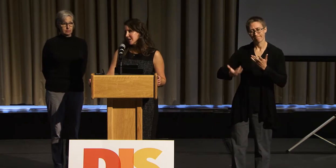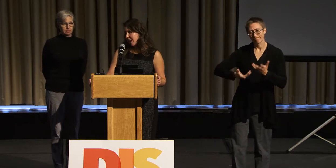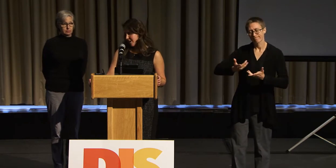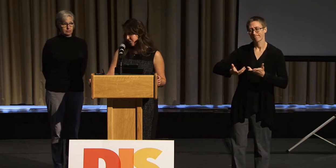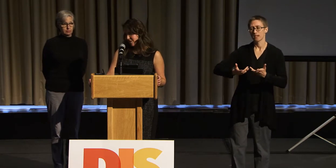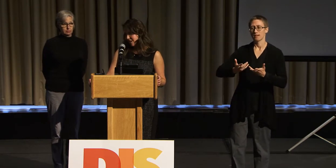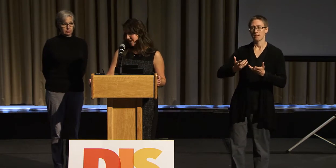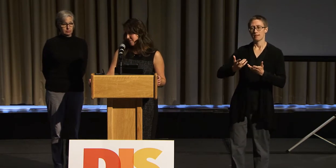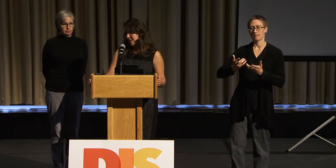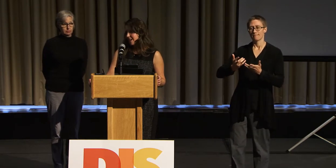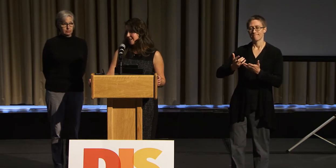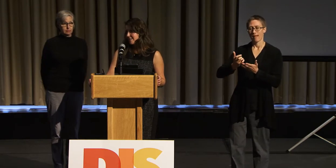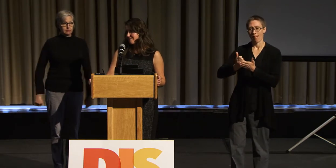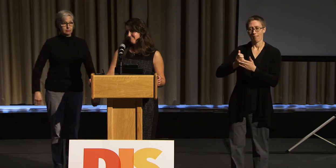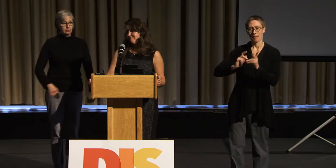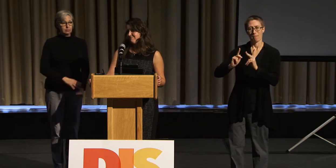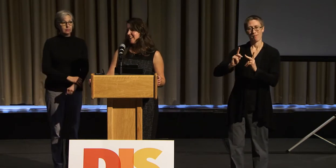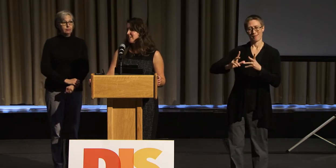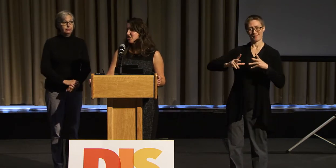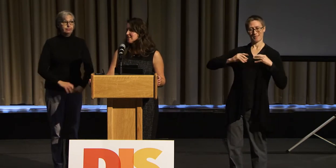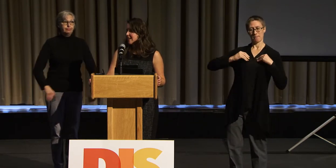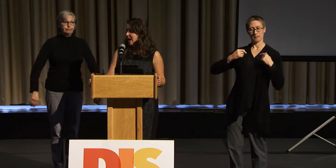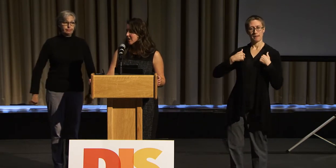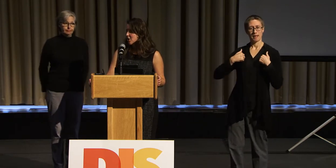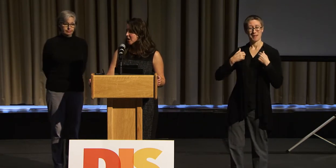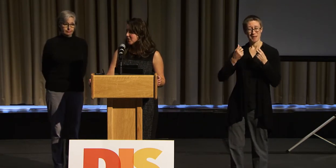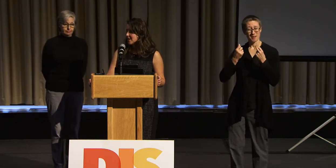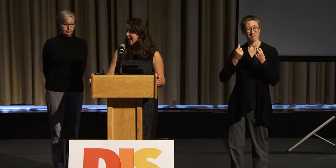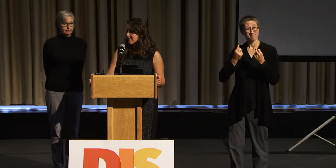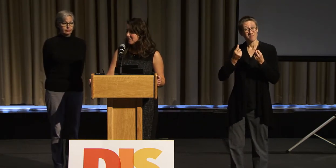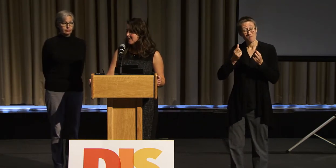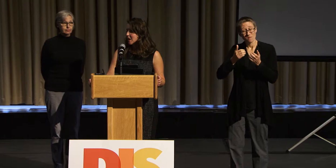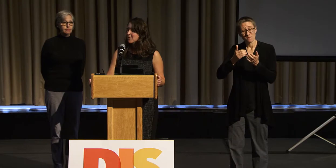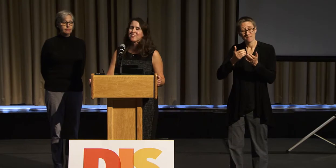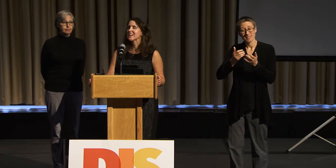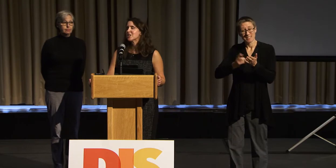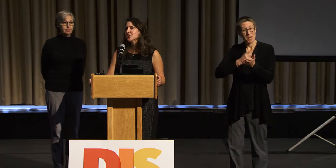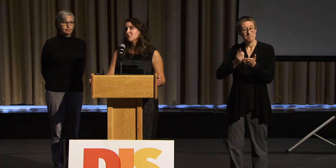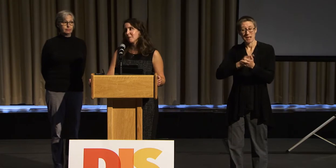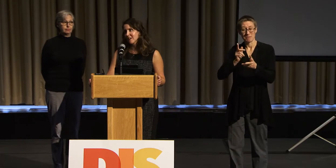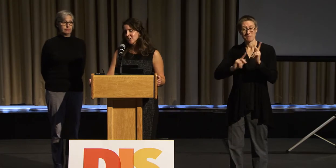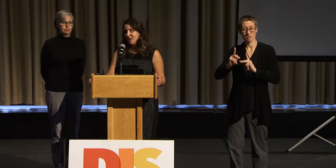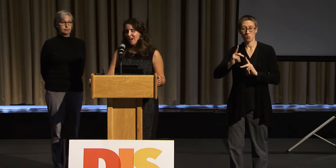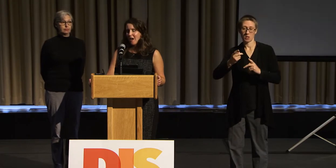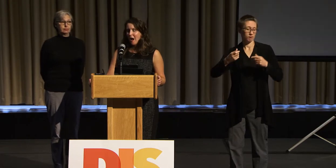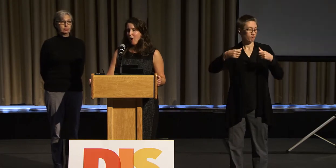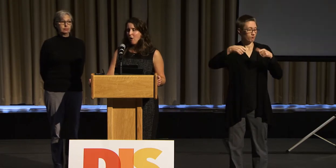to dance with me because they didn't understand how they could communicate with me. They were thinking too much.